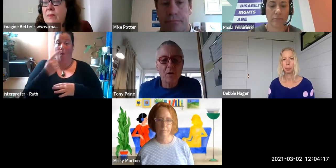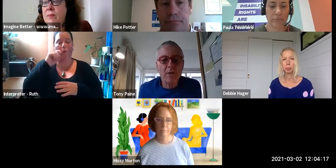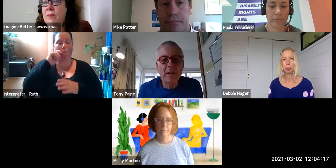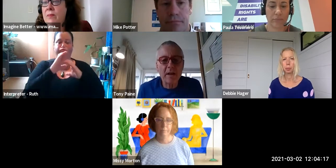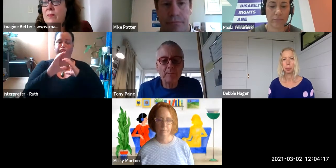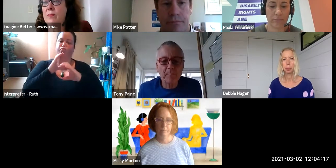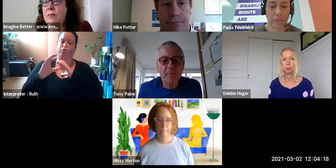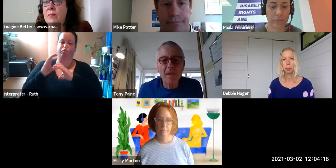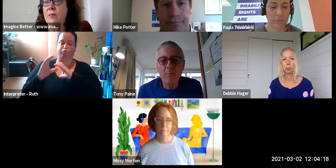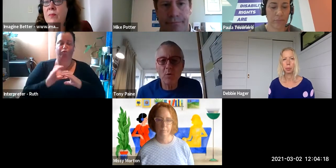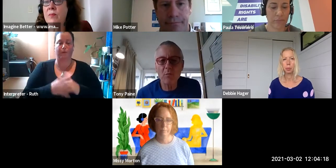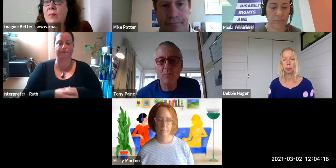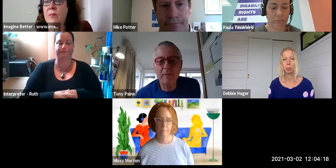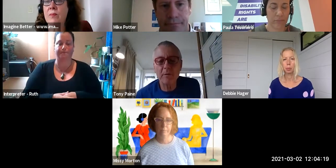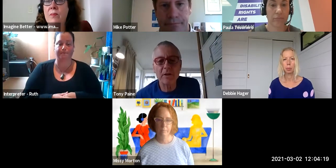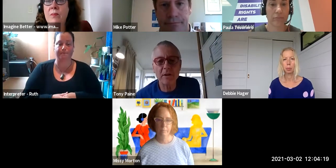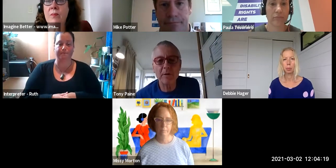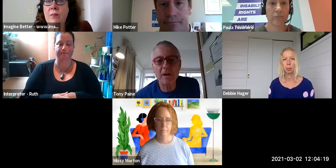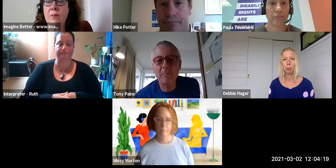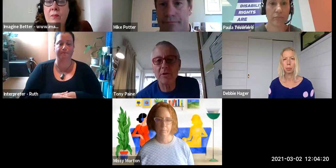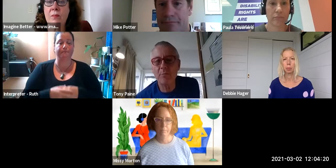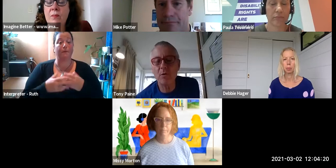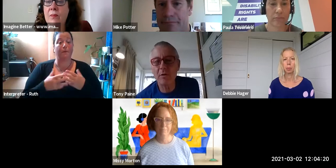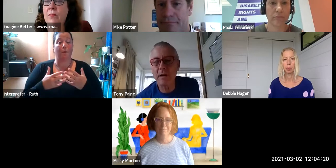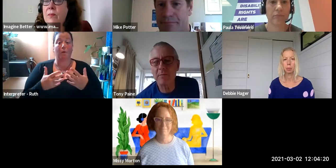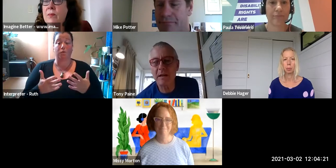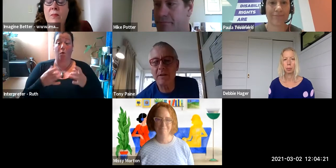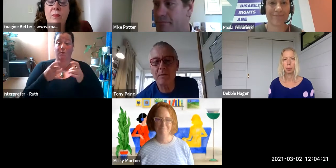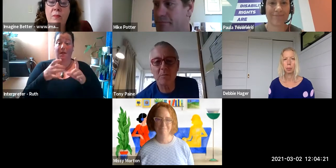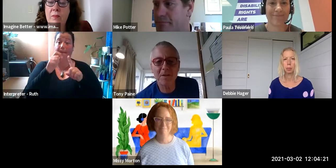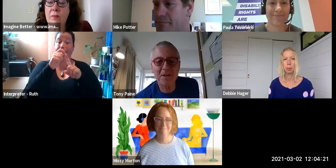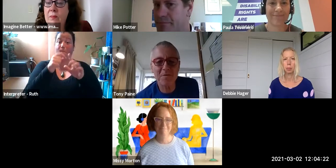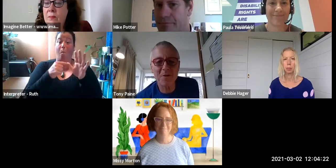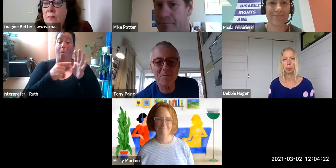So I think Paula, if we could come to you Paula. It's lovely to see you